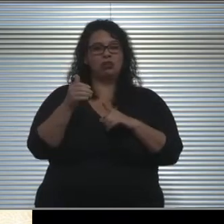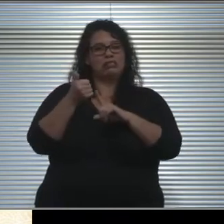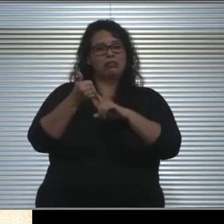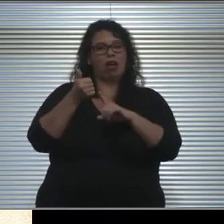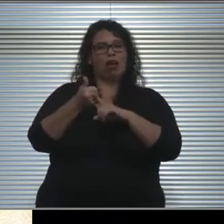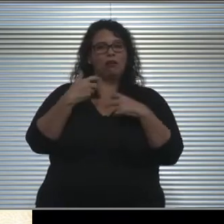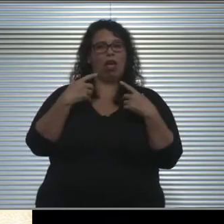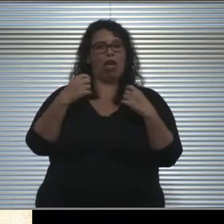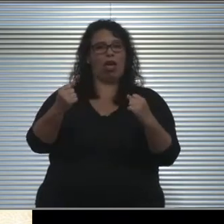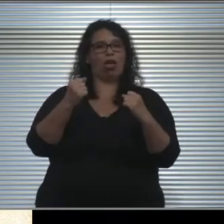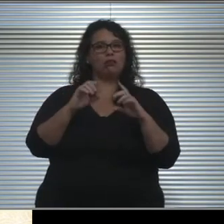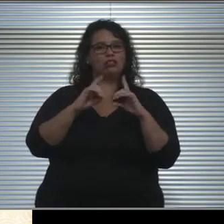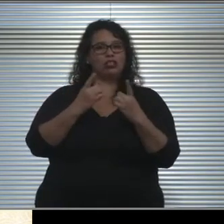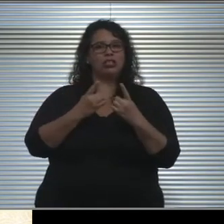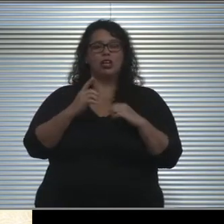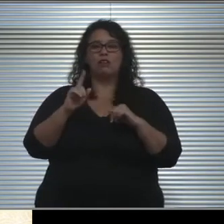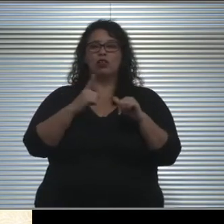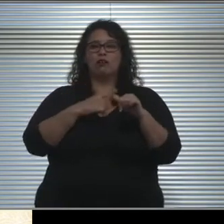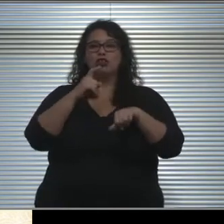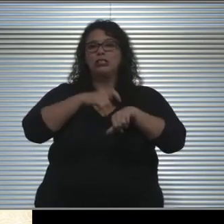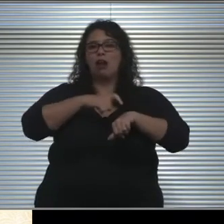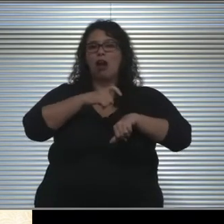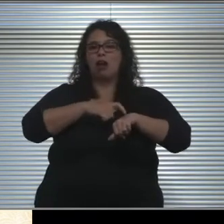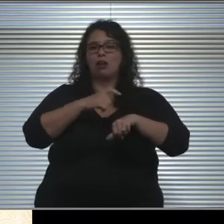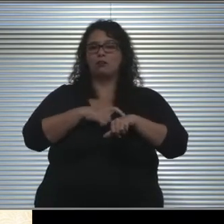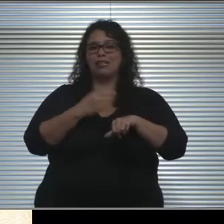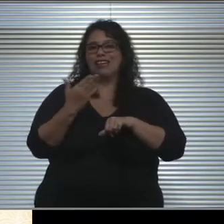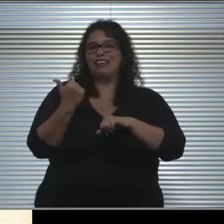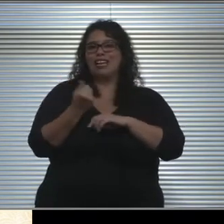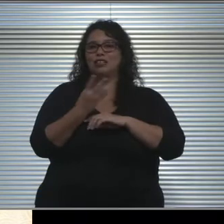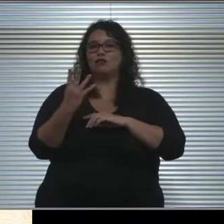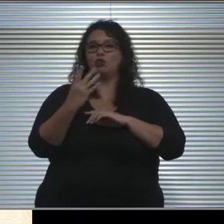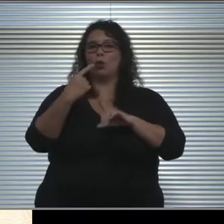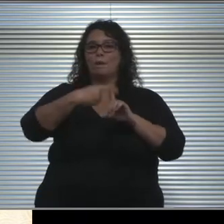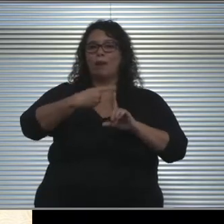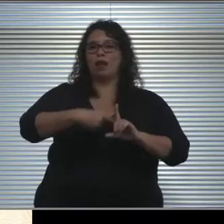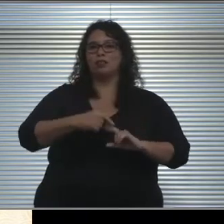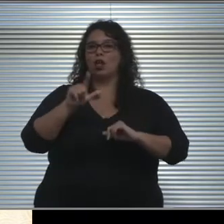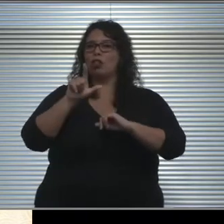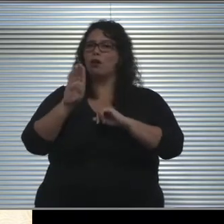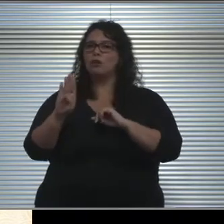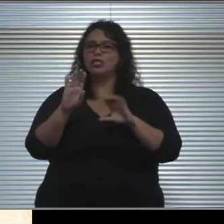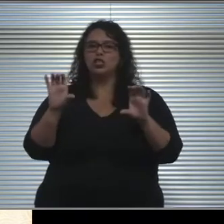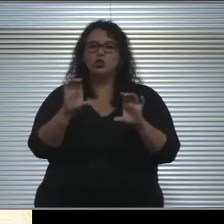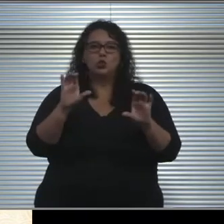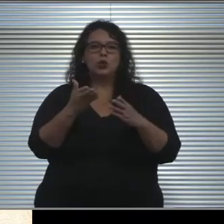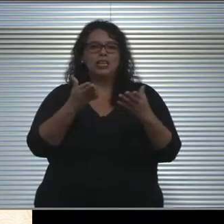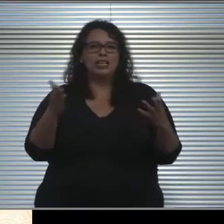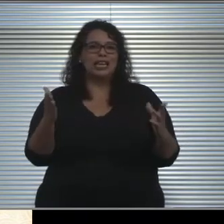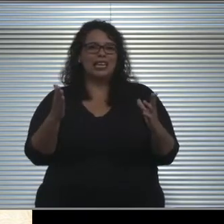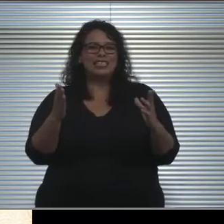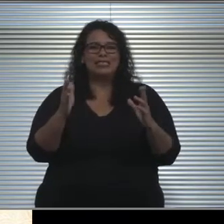And for the first time in these last months Long Beach is doing some things that are slightly in variation